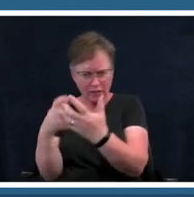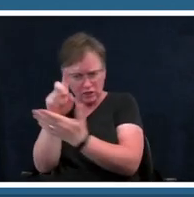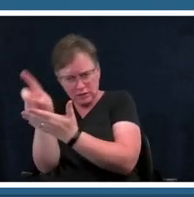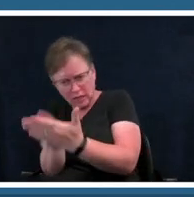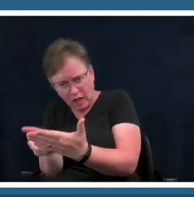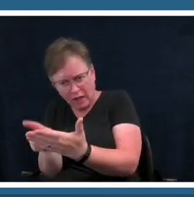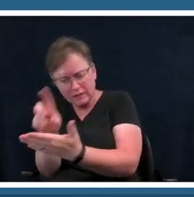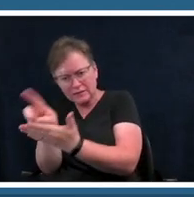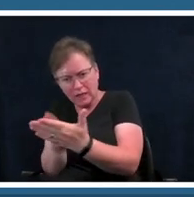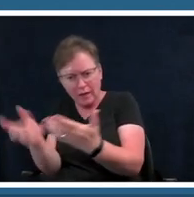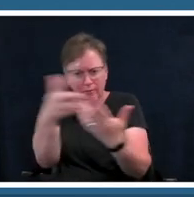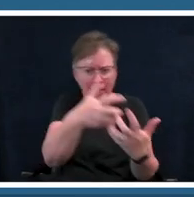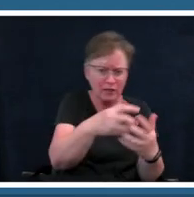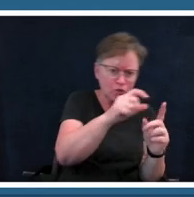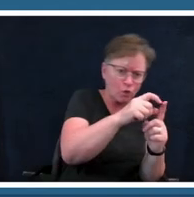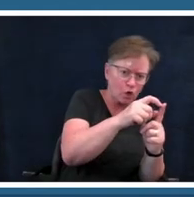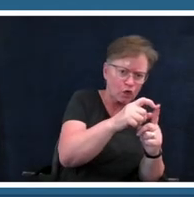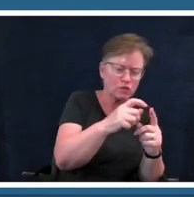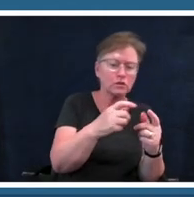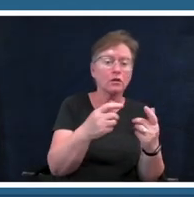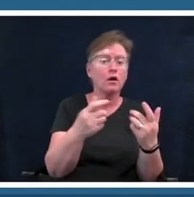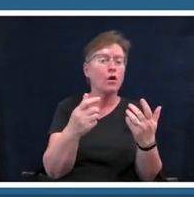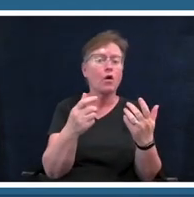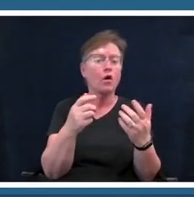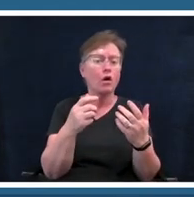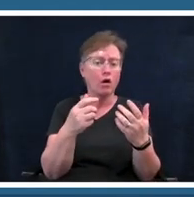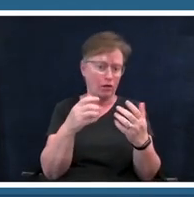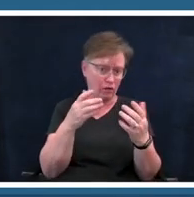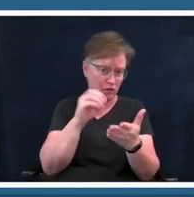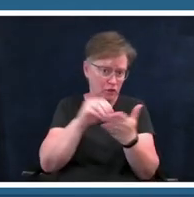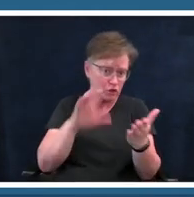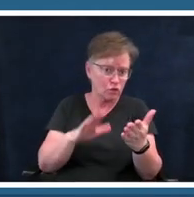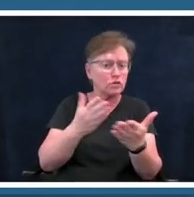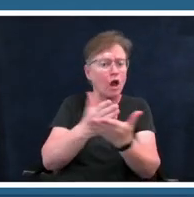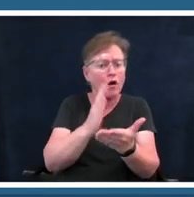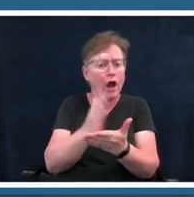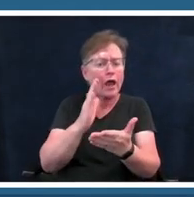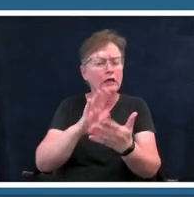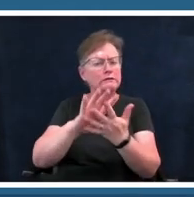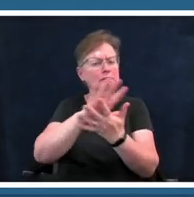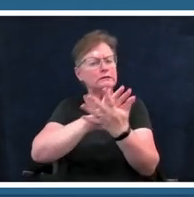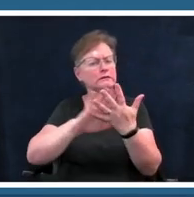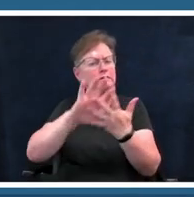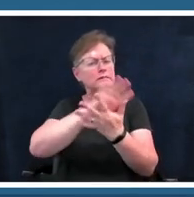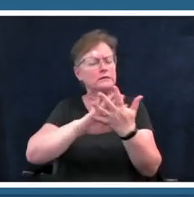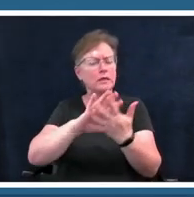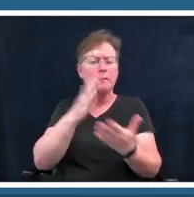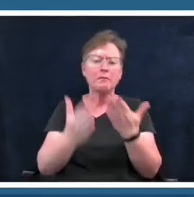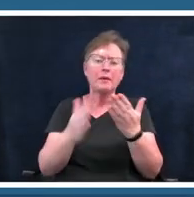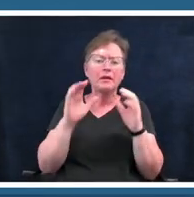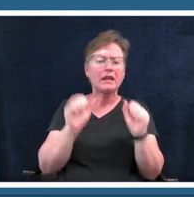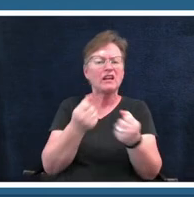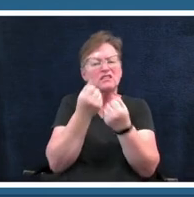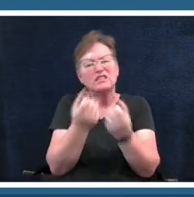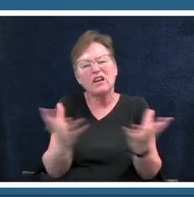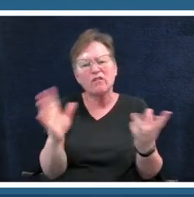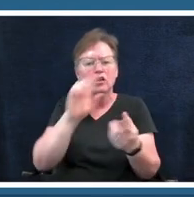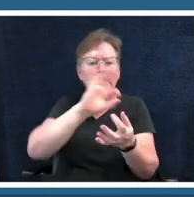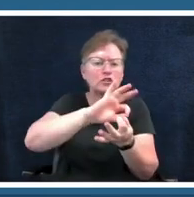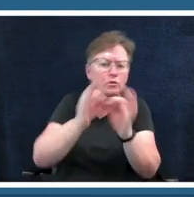or also are they okay with ambiguity and having it be open to several interpretations like something like